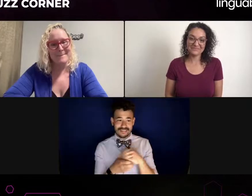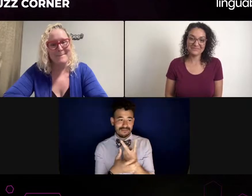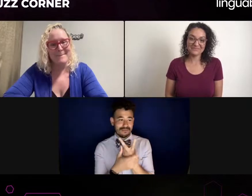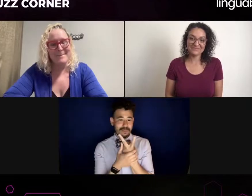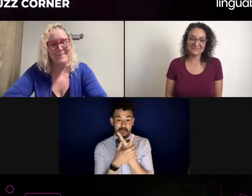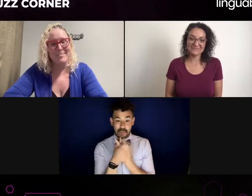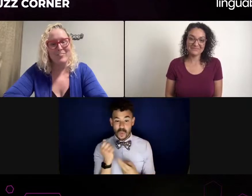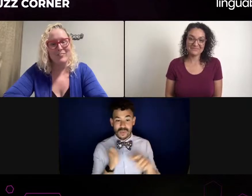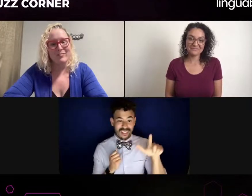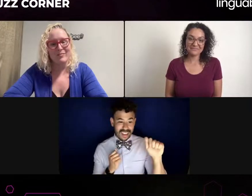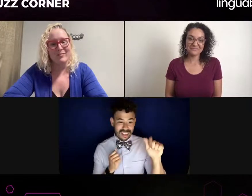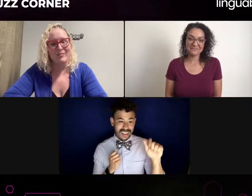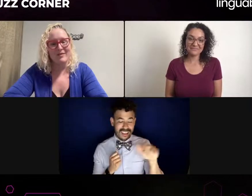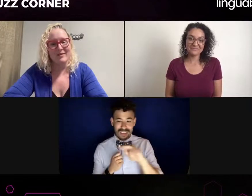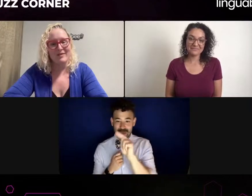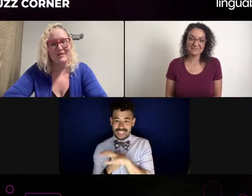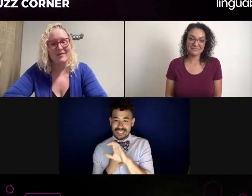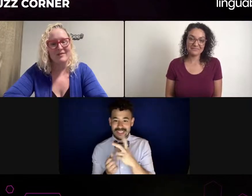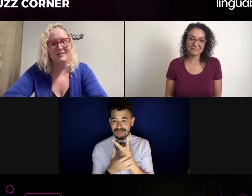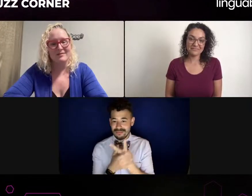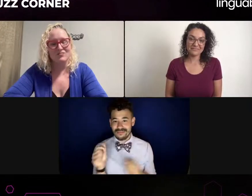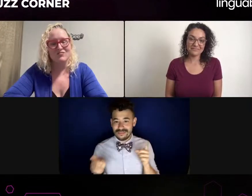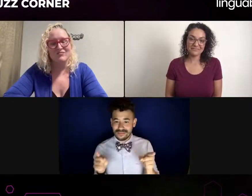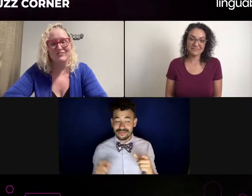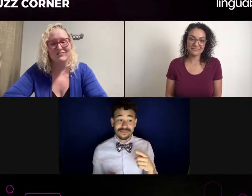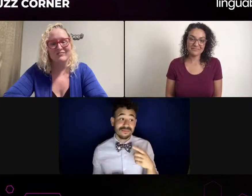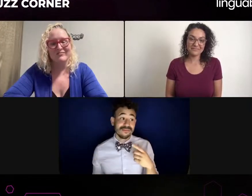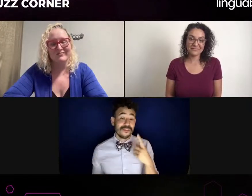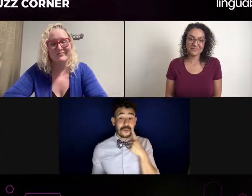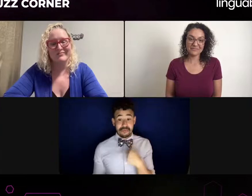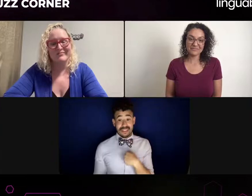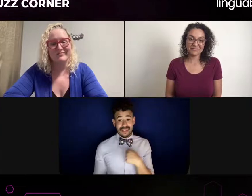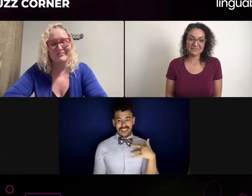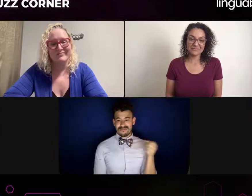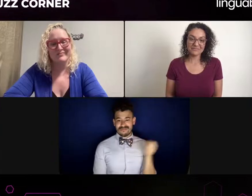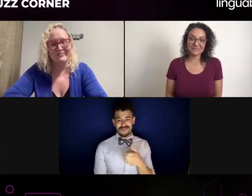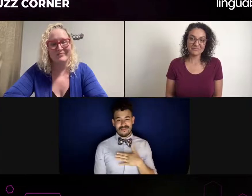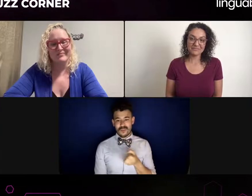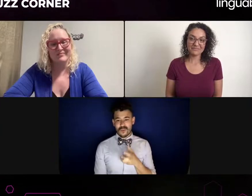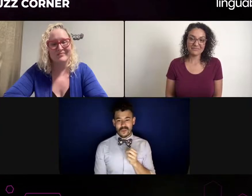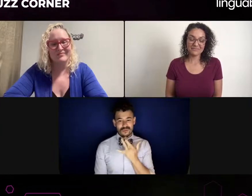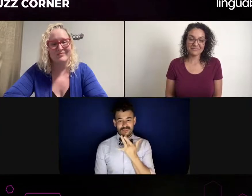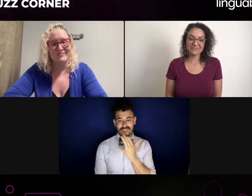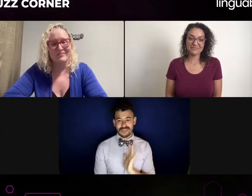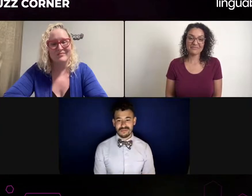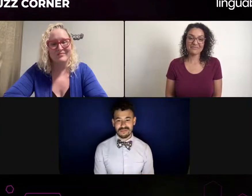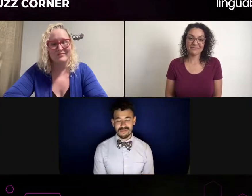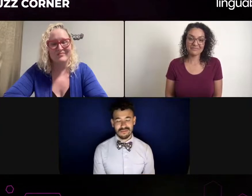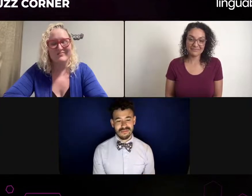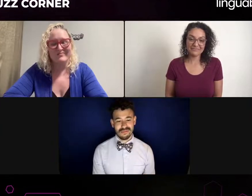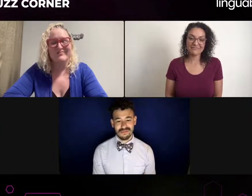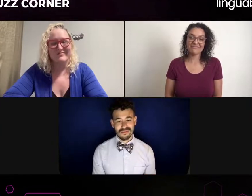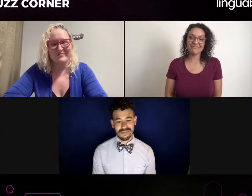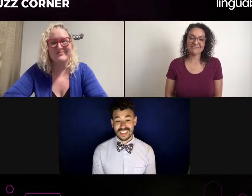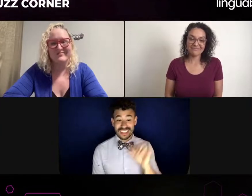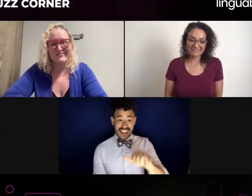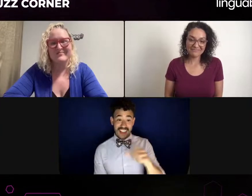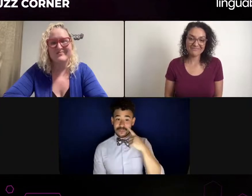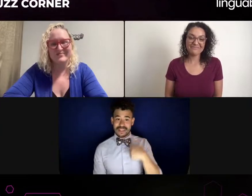And we work together as an interpreter and consumer-client relationship. I still trust that person again. It really is.